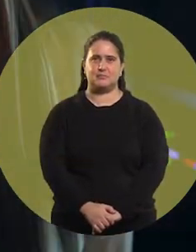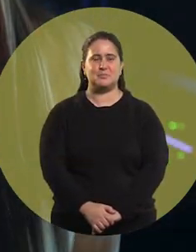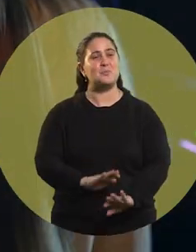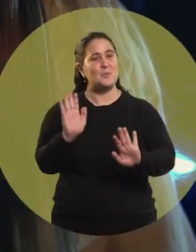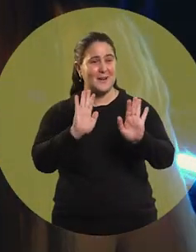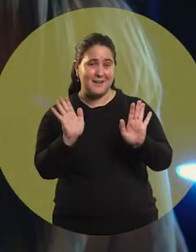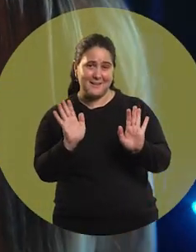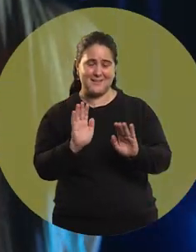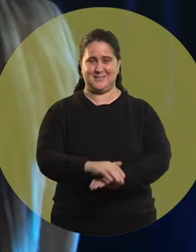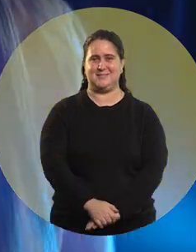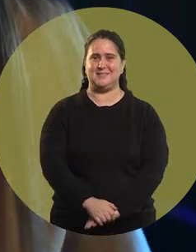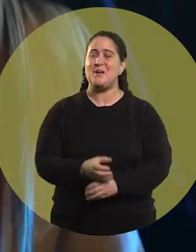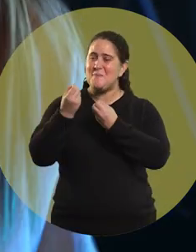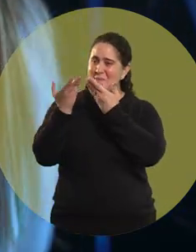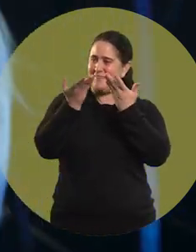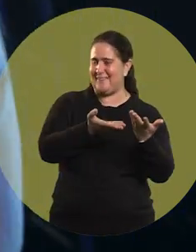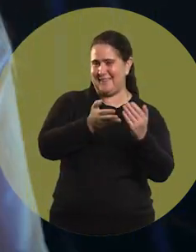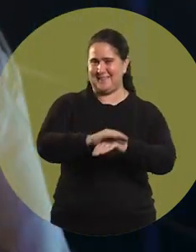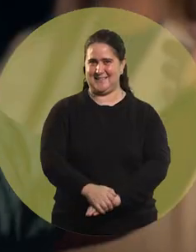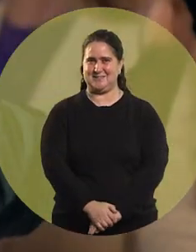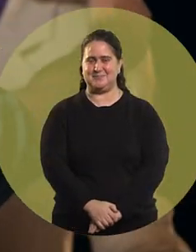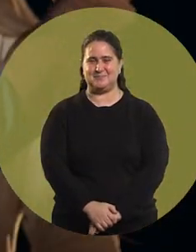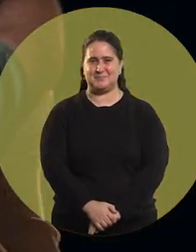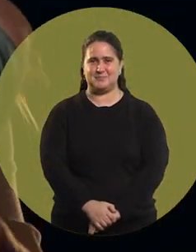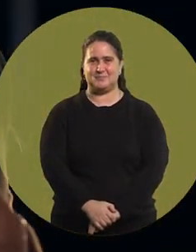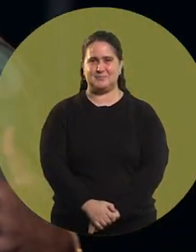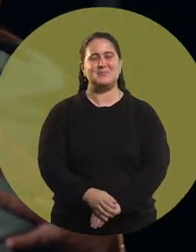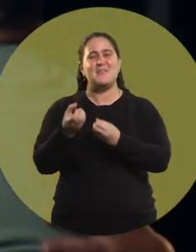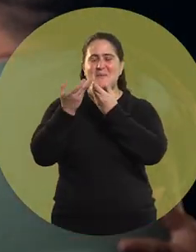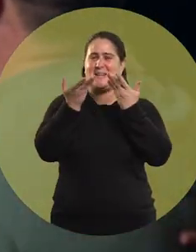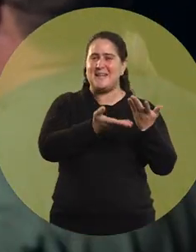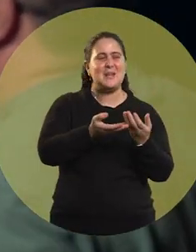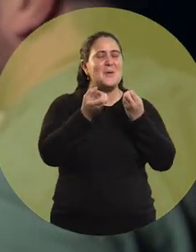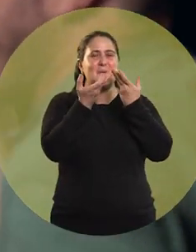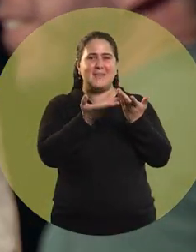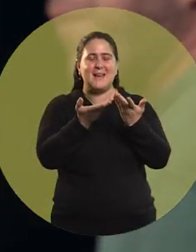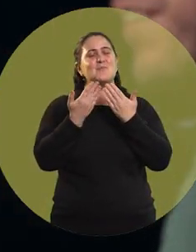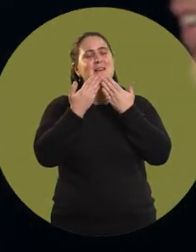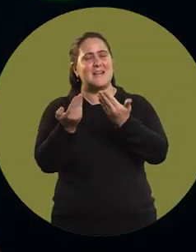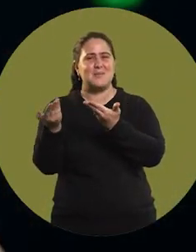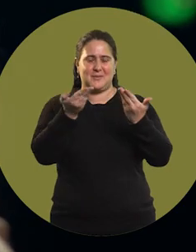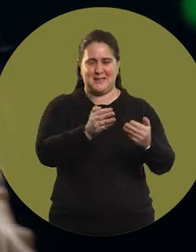Hello, hello. Welcome. How are you? Thanks for coming.